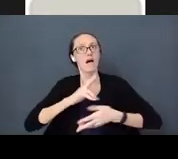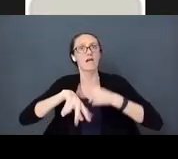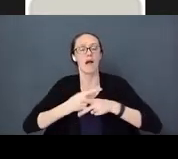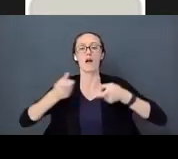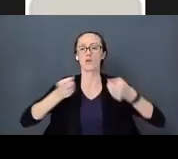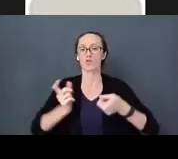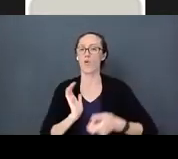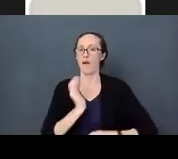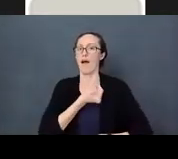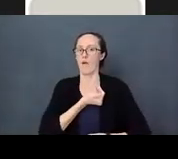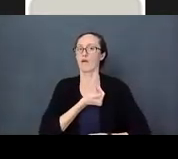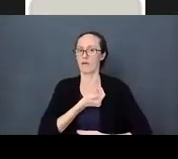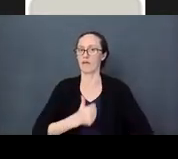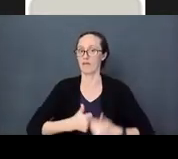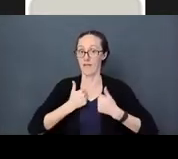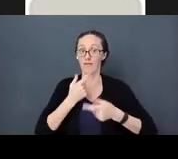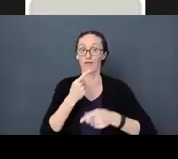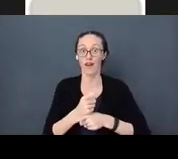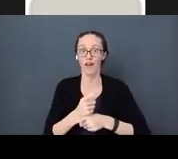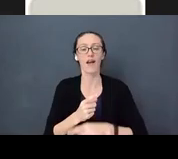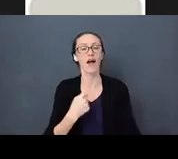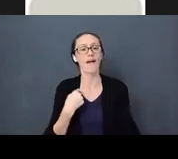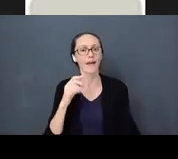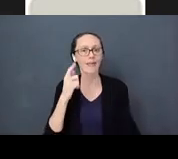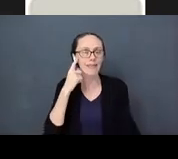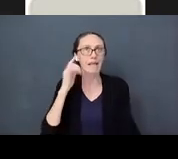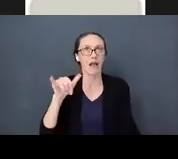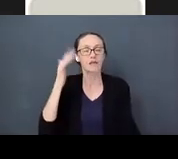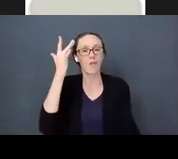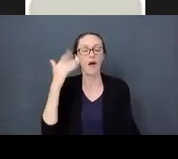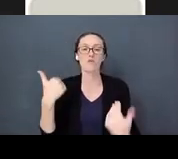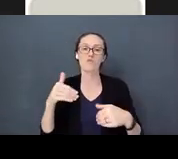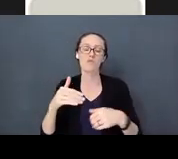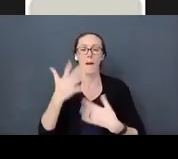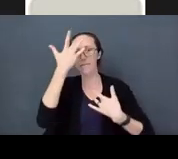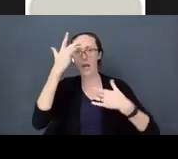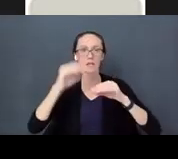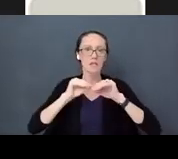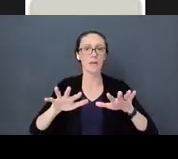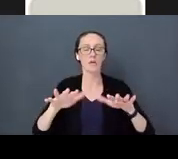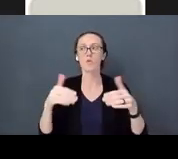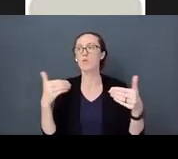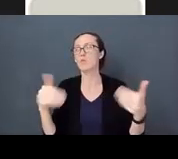I think that is why this pandemic has been even harder that we can even imagine because there are